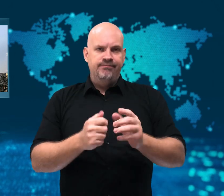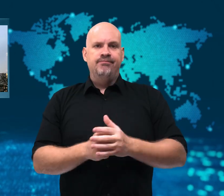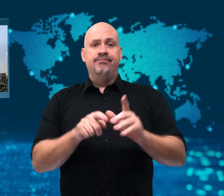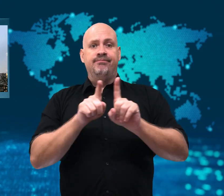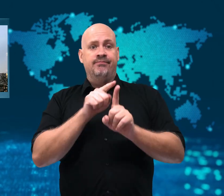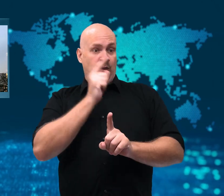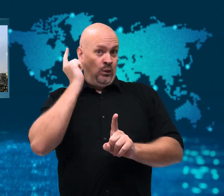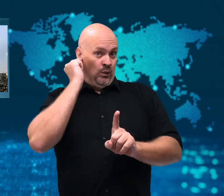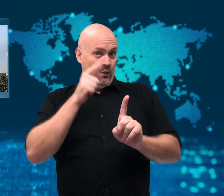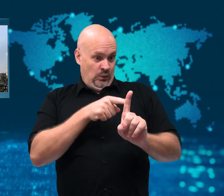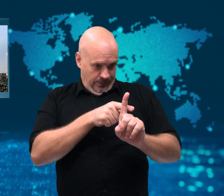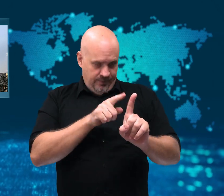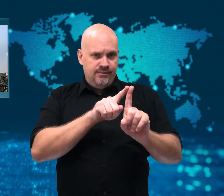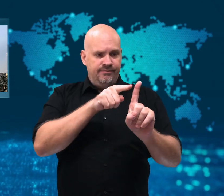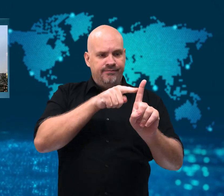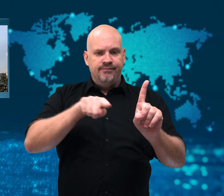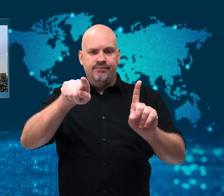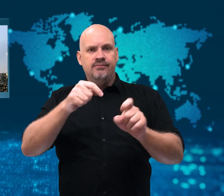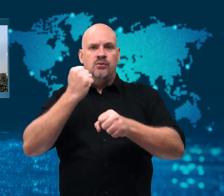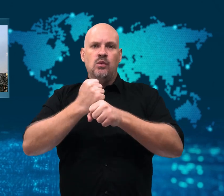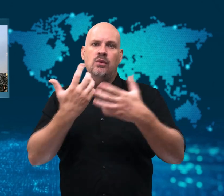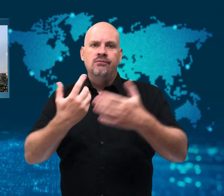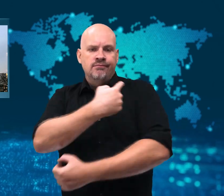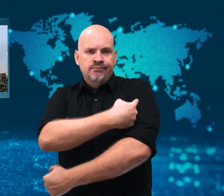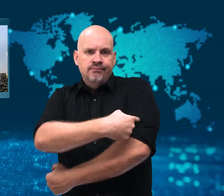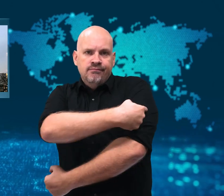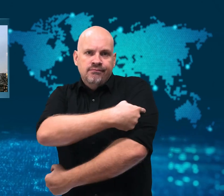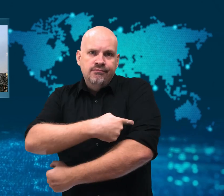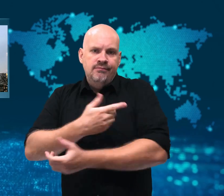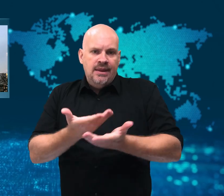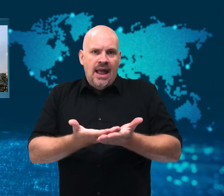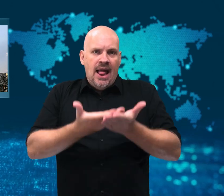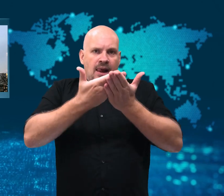fines if a woman had an abortion.